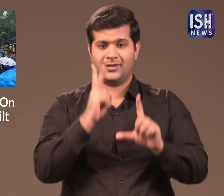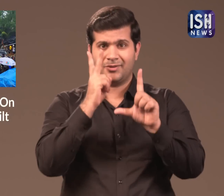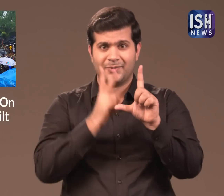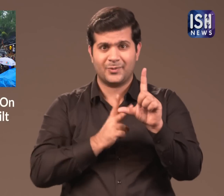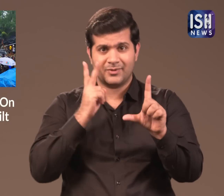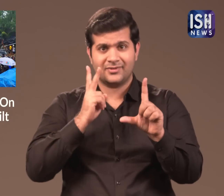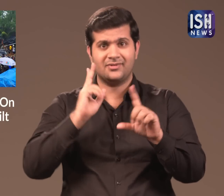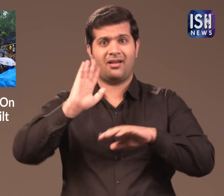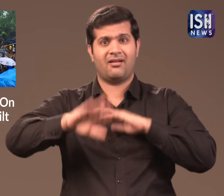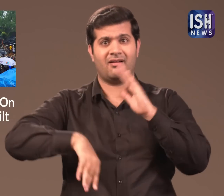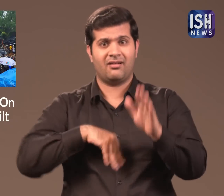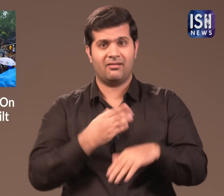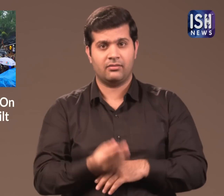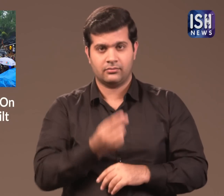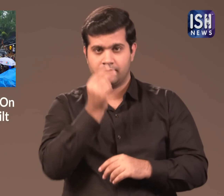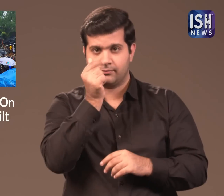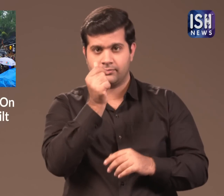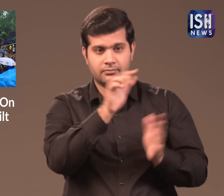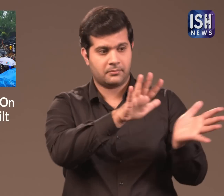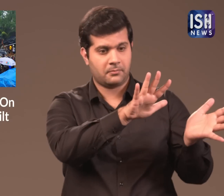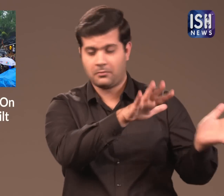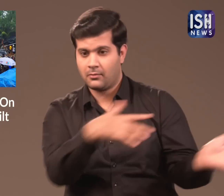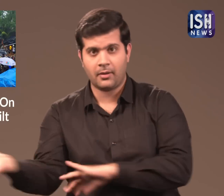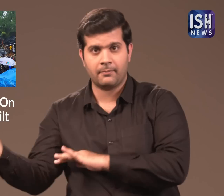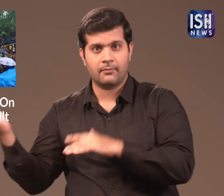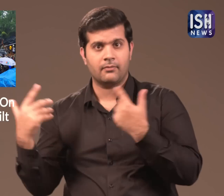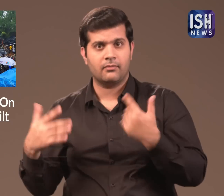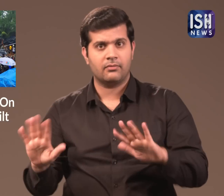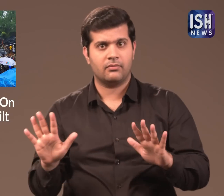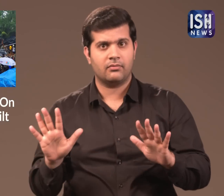However within two years the wall collapsed.